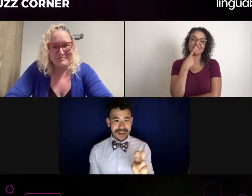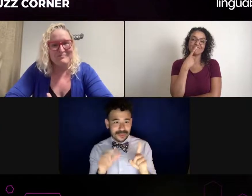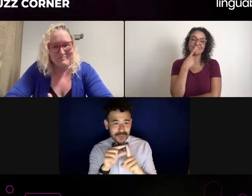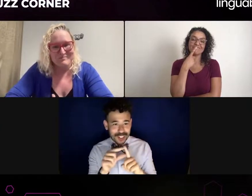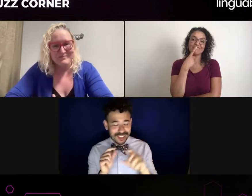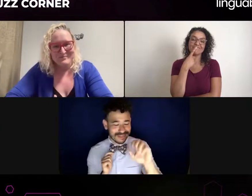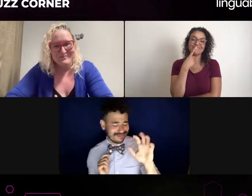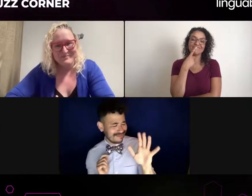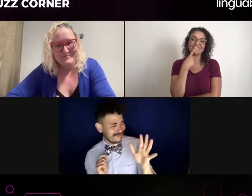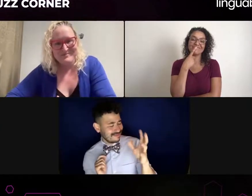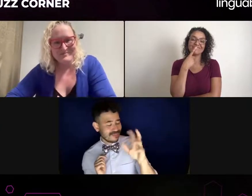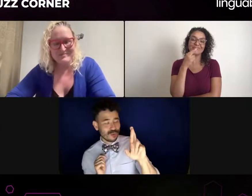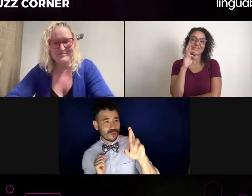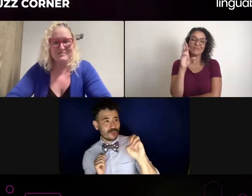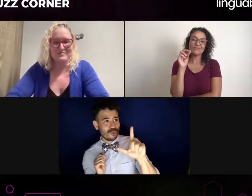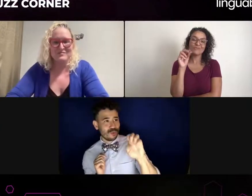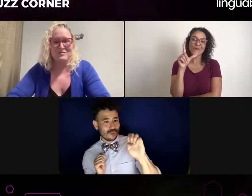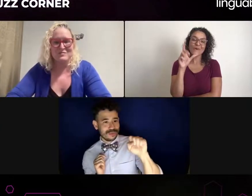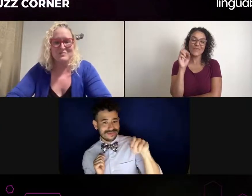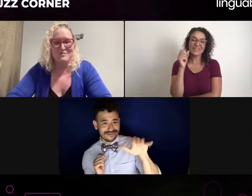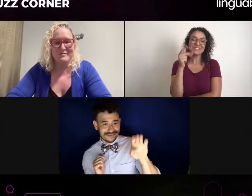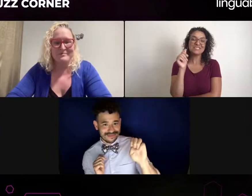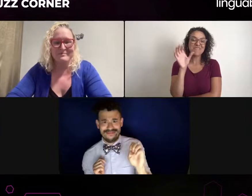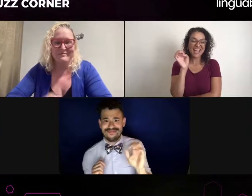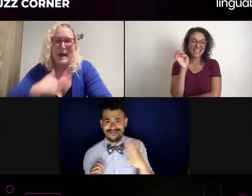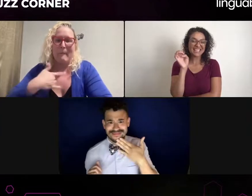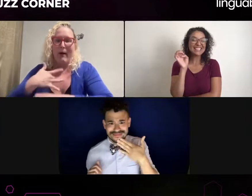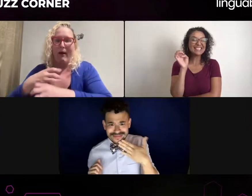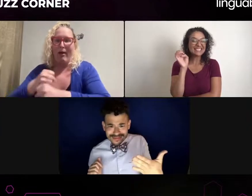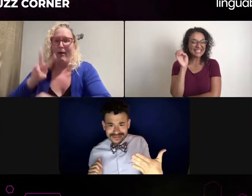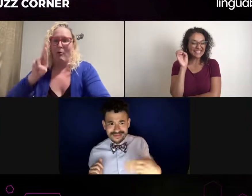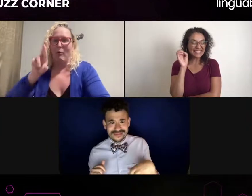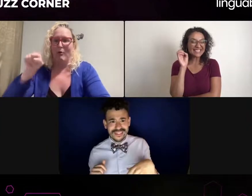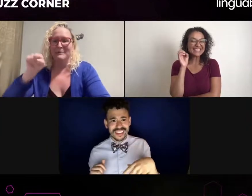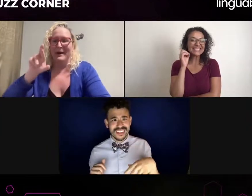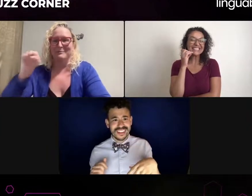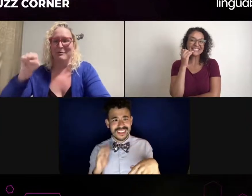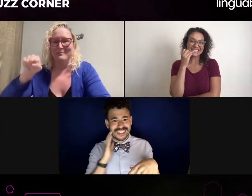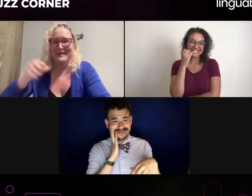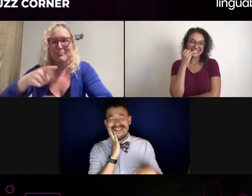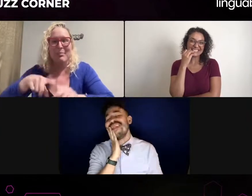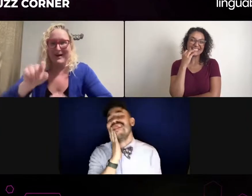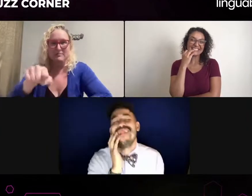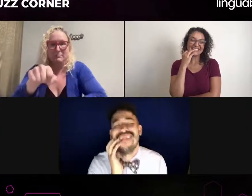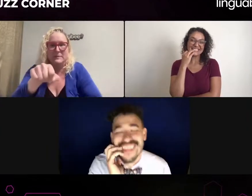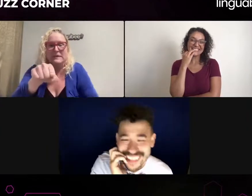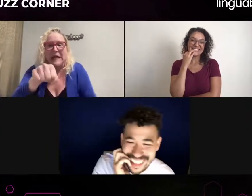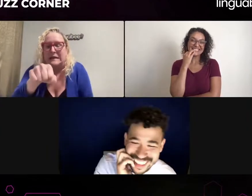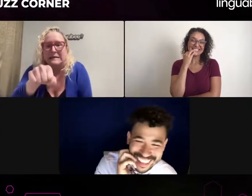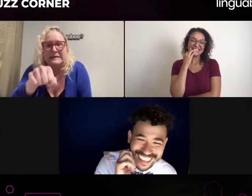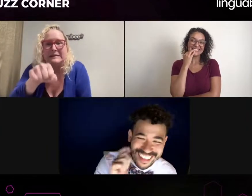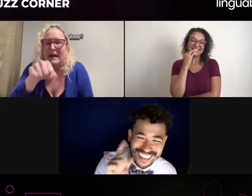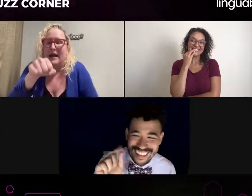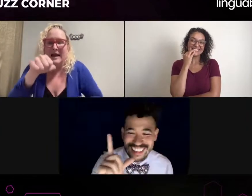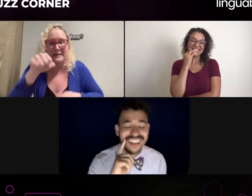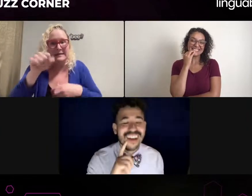And the actor is, wow, the interpreter can become a huge wall between the deaf actor expressing their